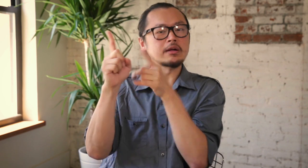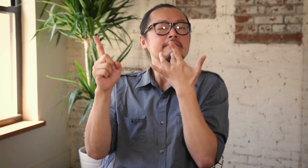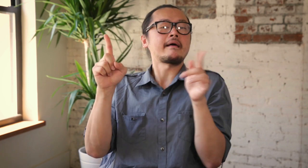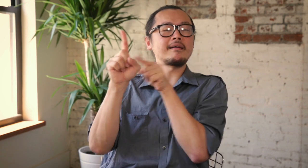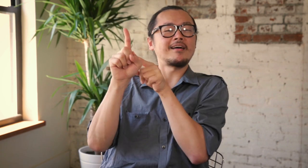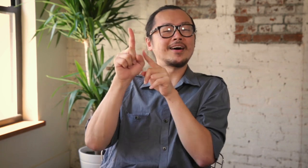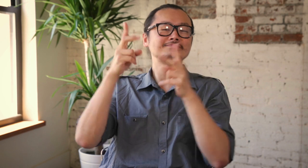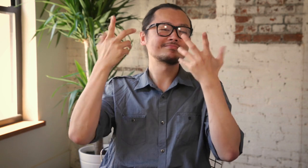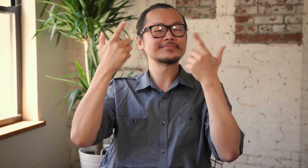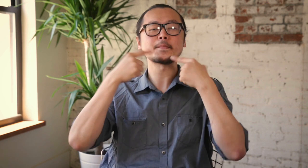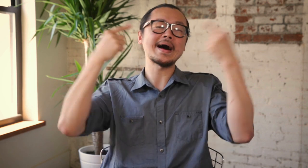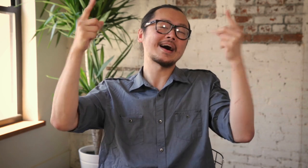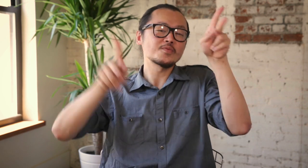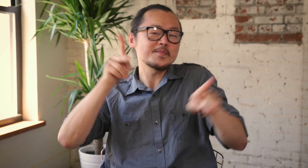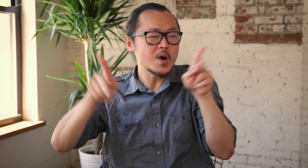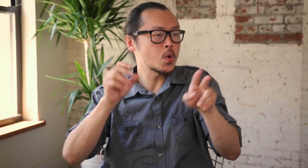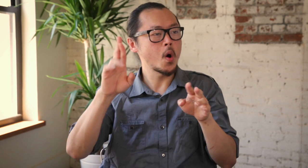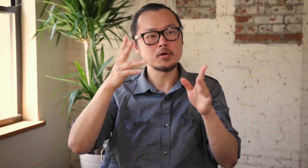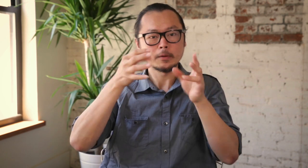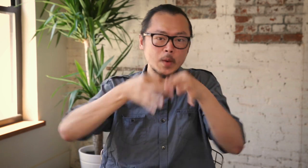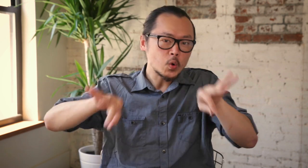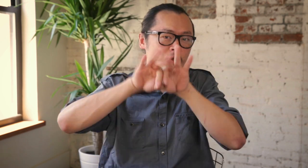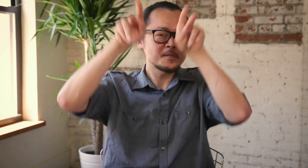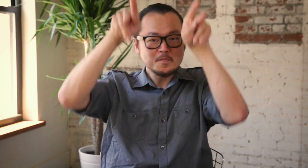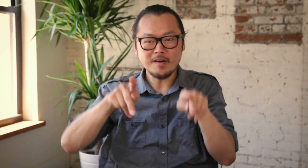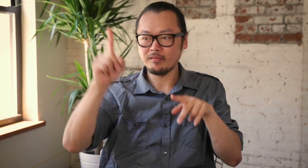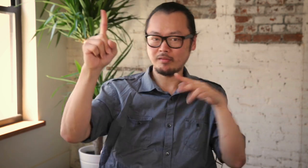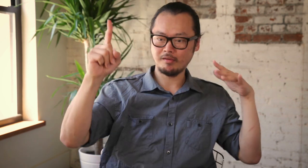They might have already been famous, and they get all of these followers.